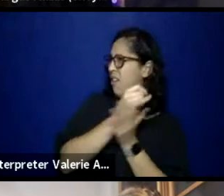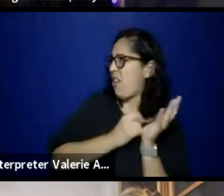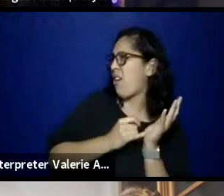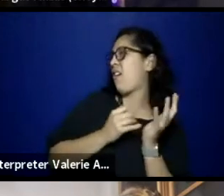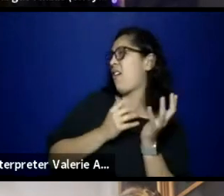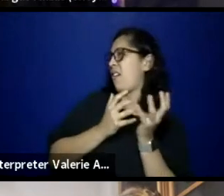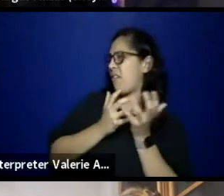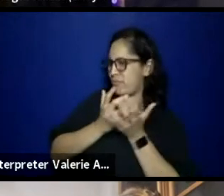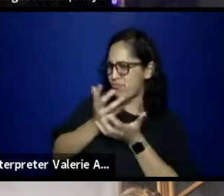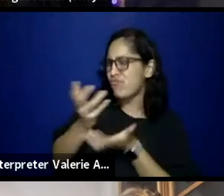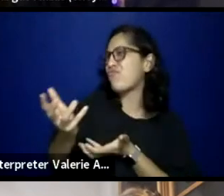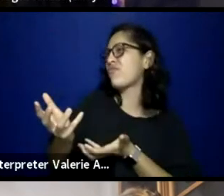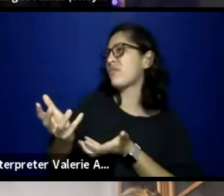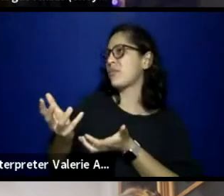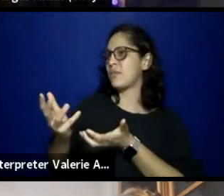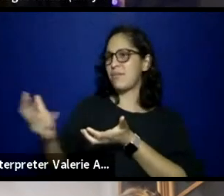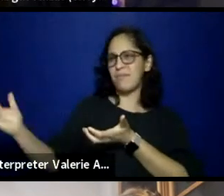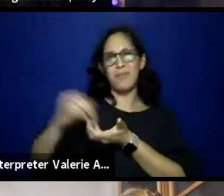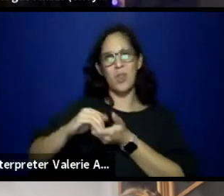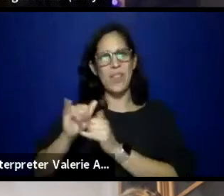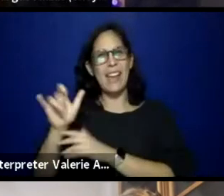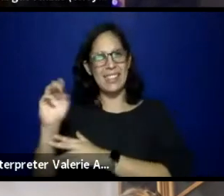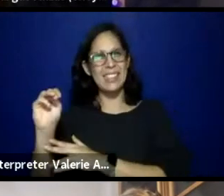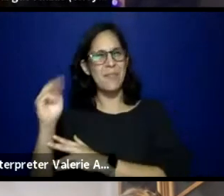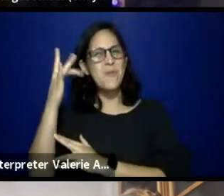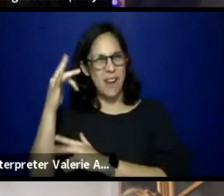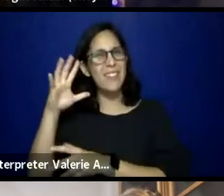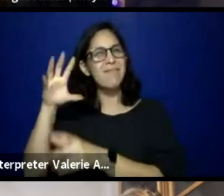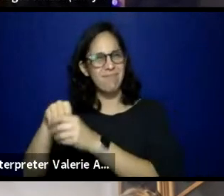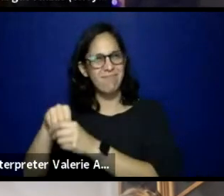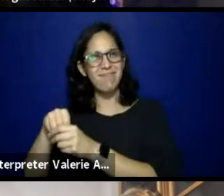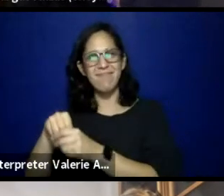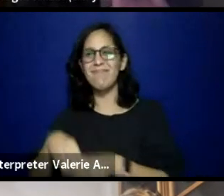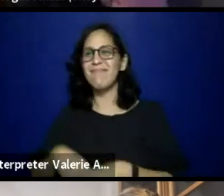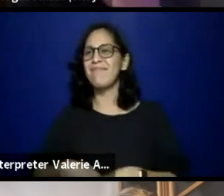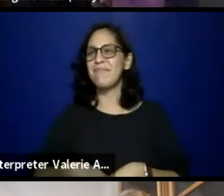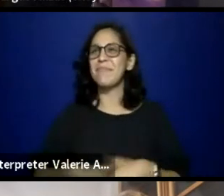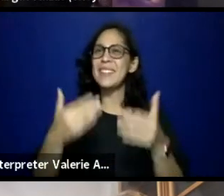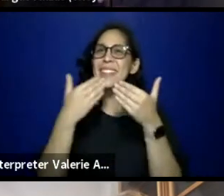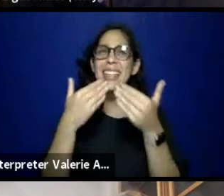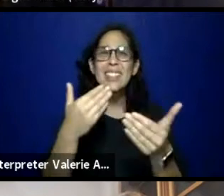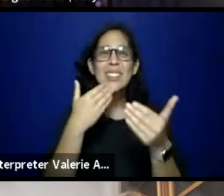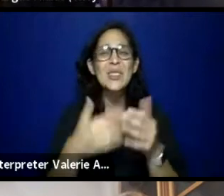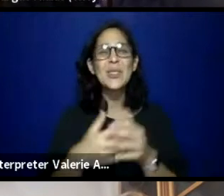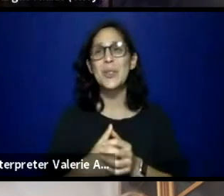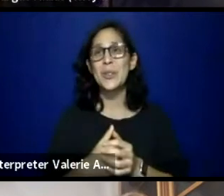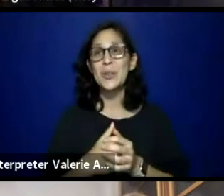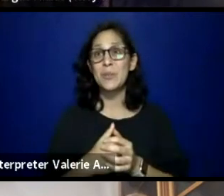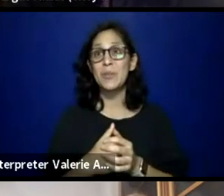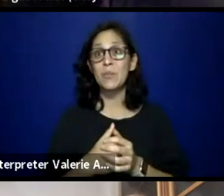So that's why I build with ITM. Thank you, thank you. Anything else that you wanna say